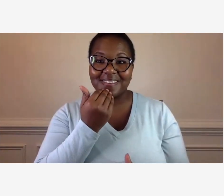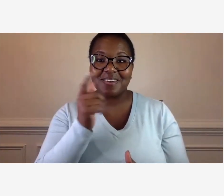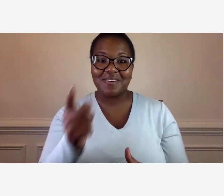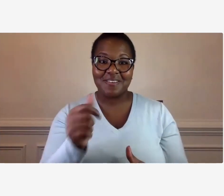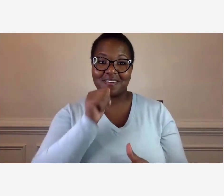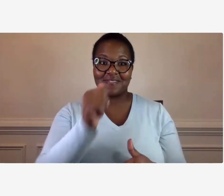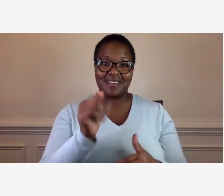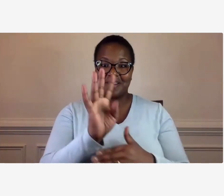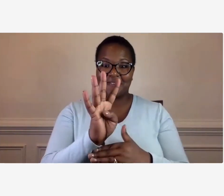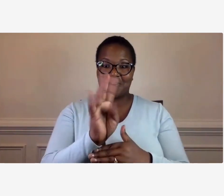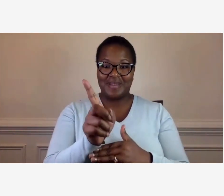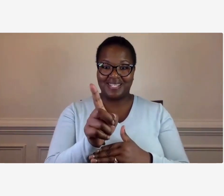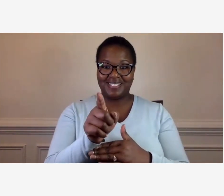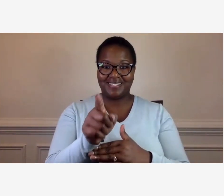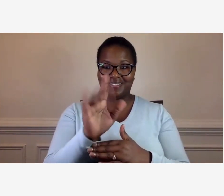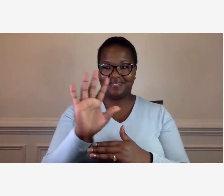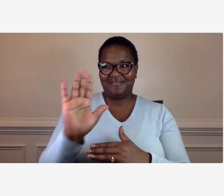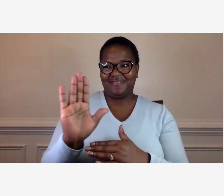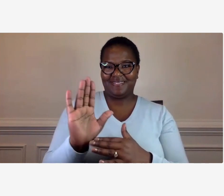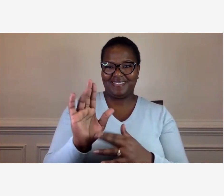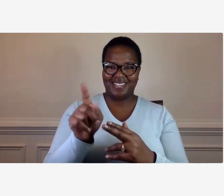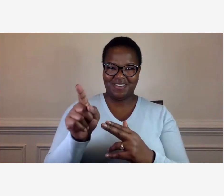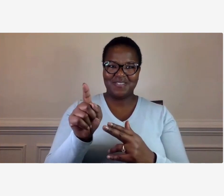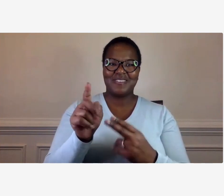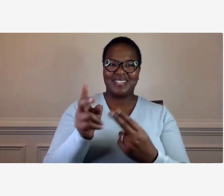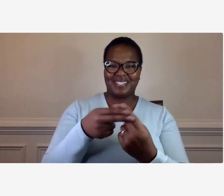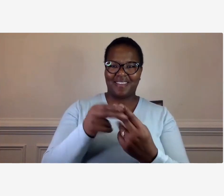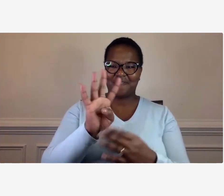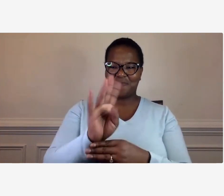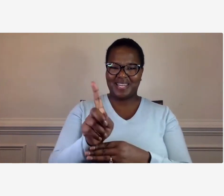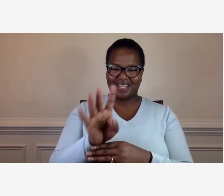of your life so it's we're ending four minutes early but um thank you very much